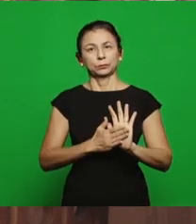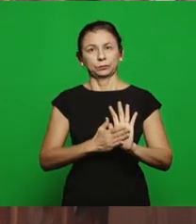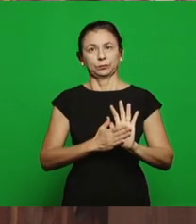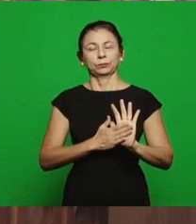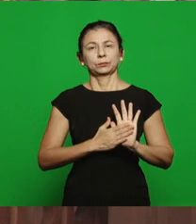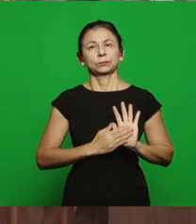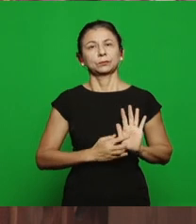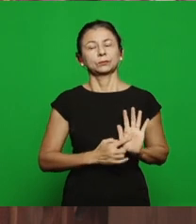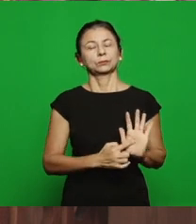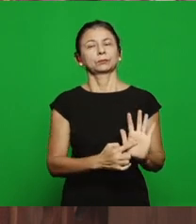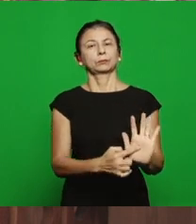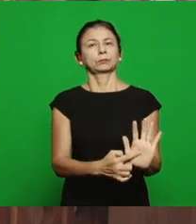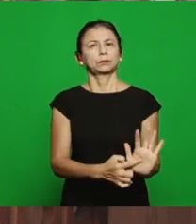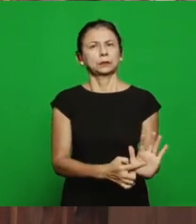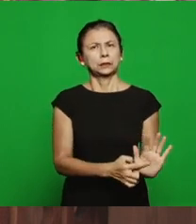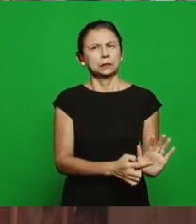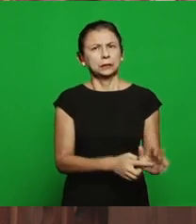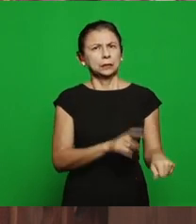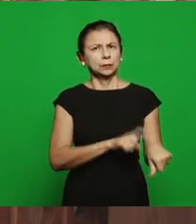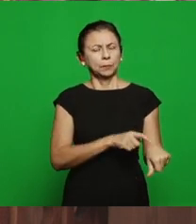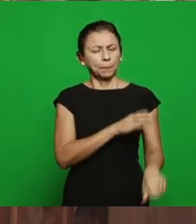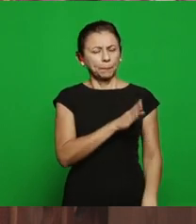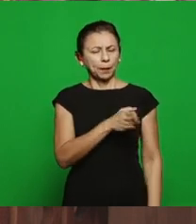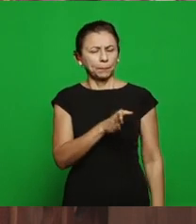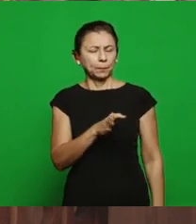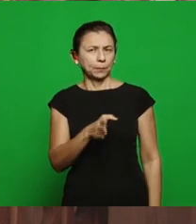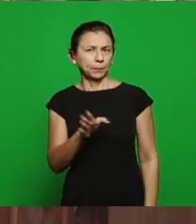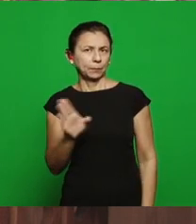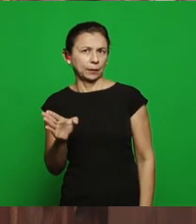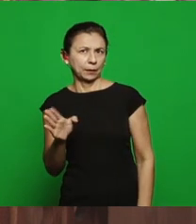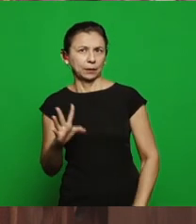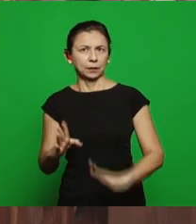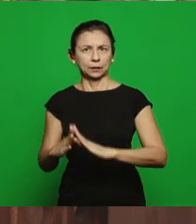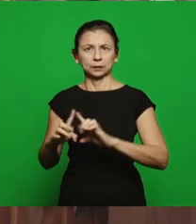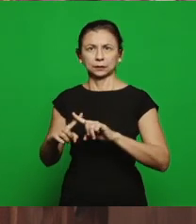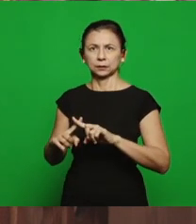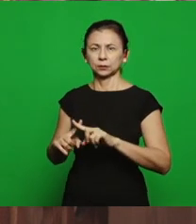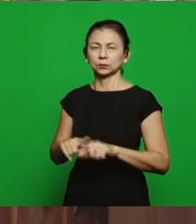in each period of the church’s life this project